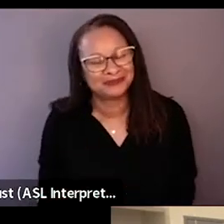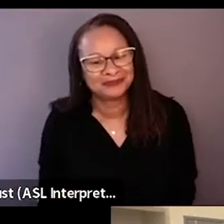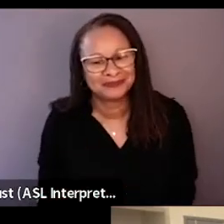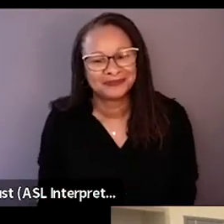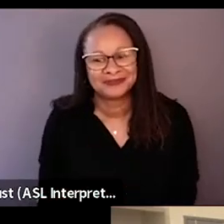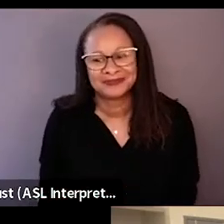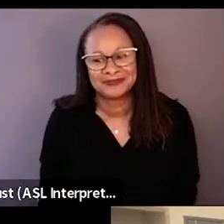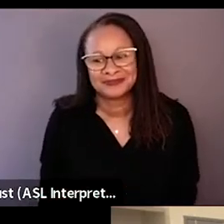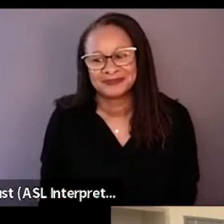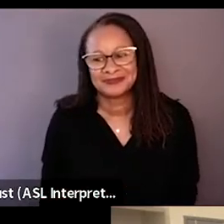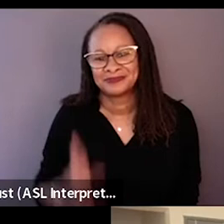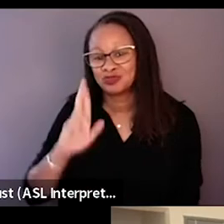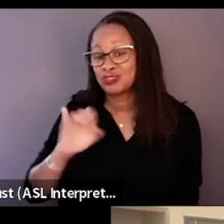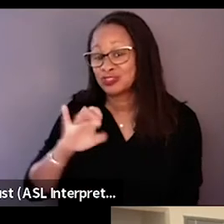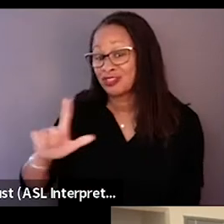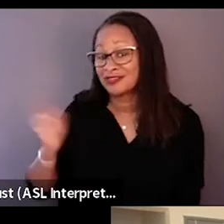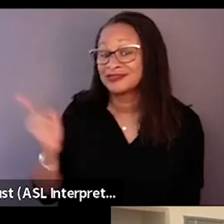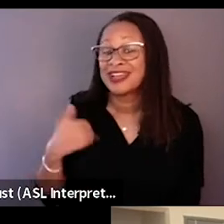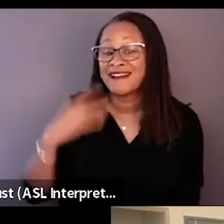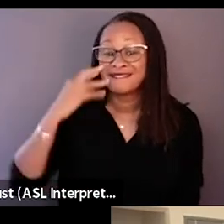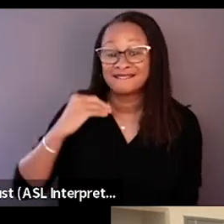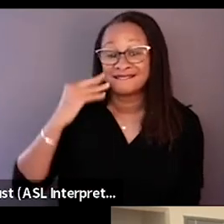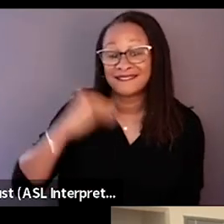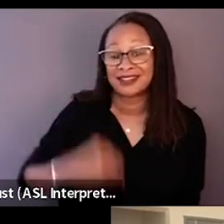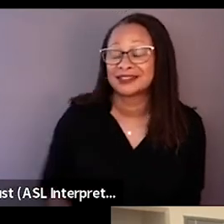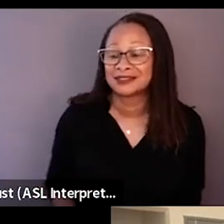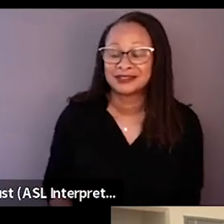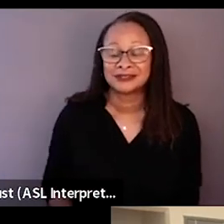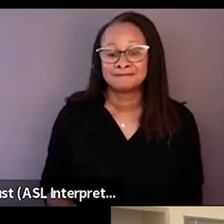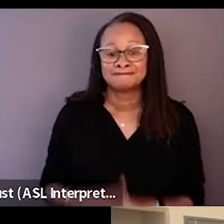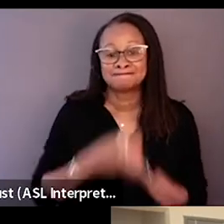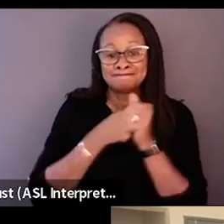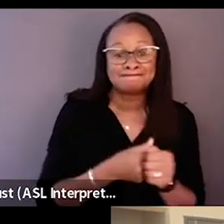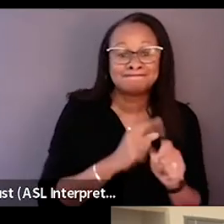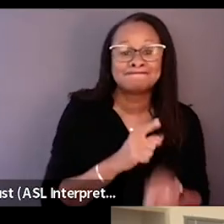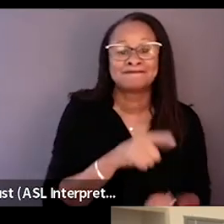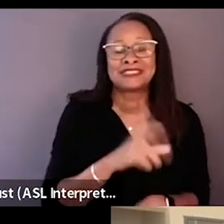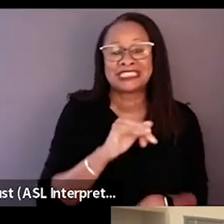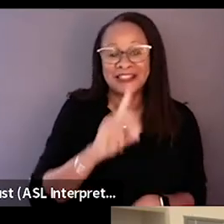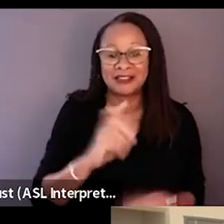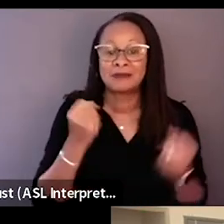I think for me, having the experience with going along with David to a lot of the film festivals,